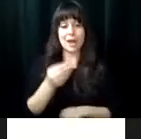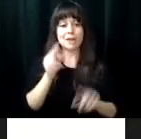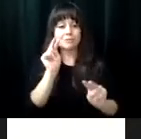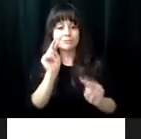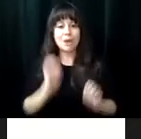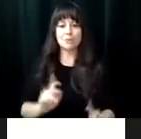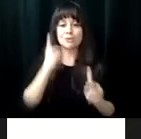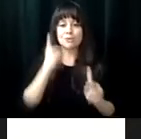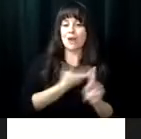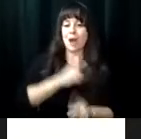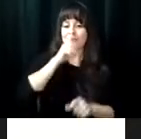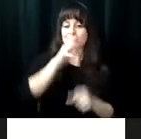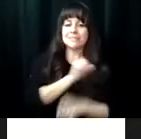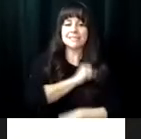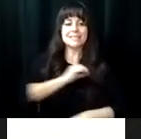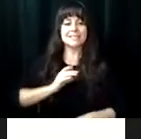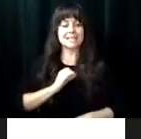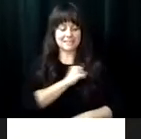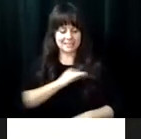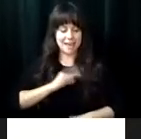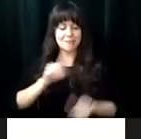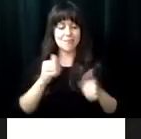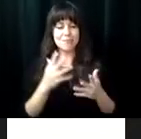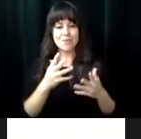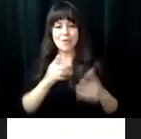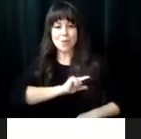face the challenges of tomorrow, and look forward to opportunities